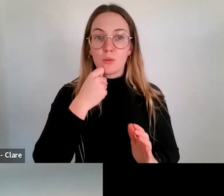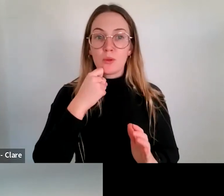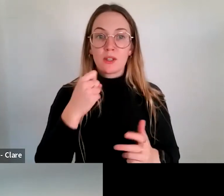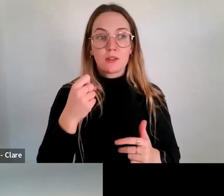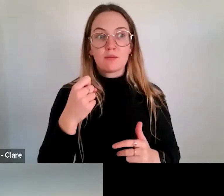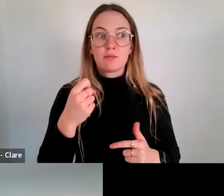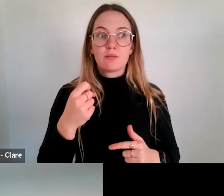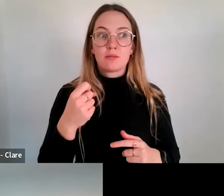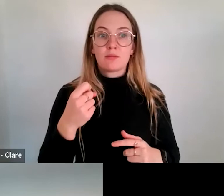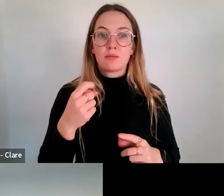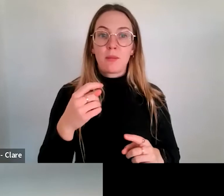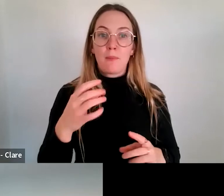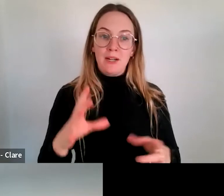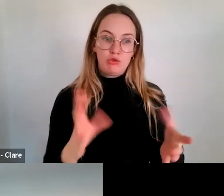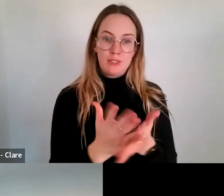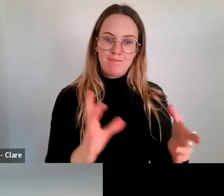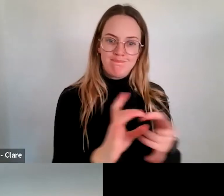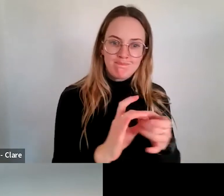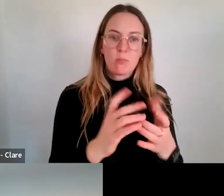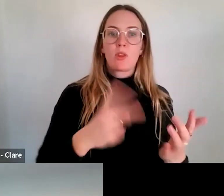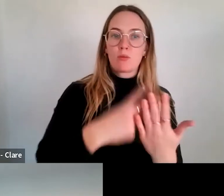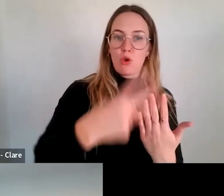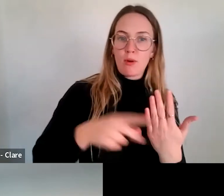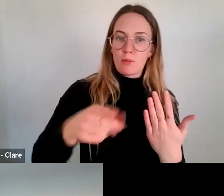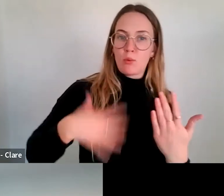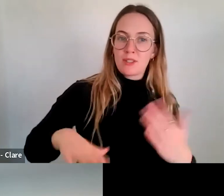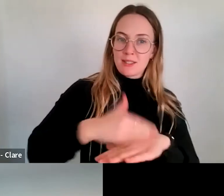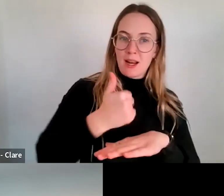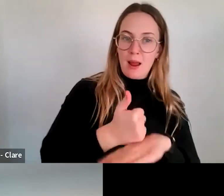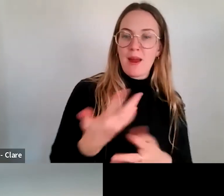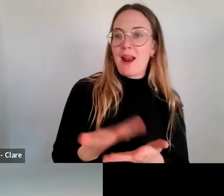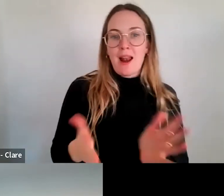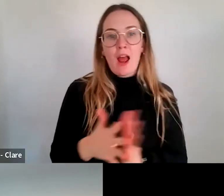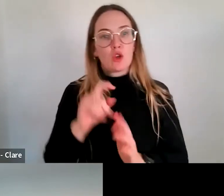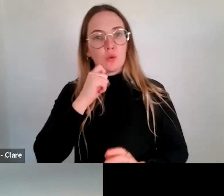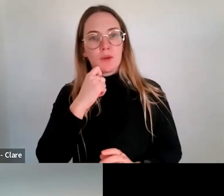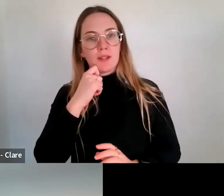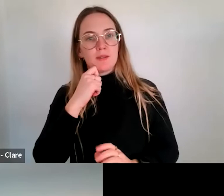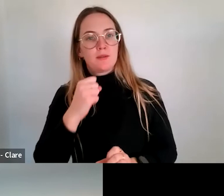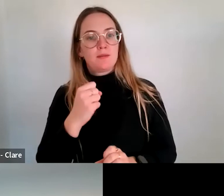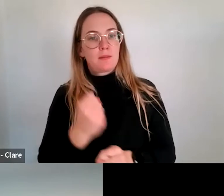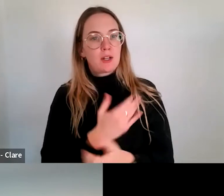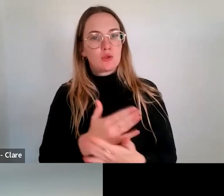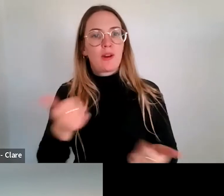up in which to, you know, how you may resource that element of it. The